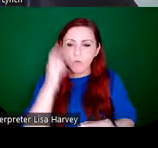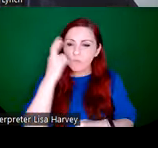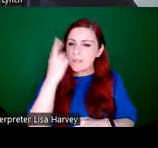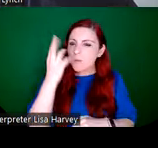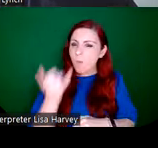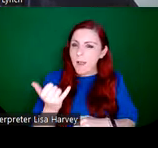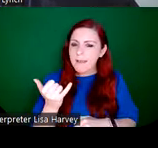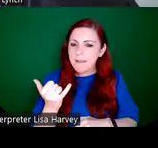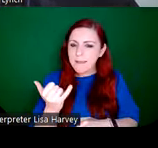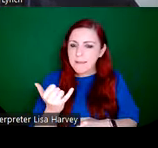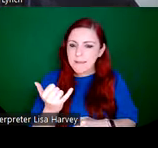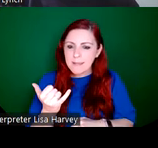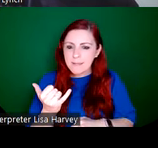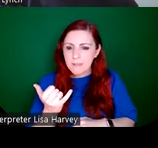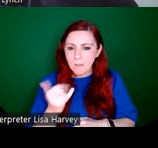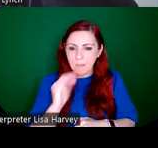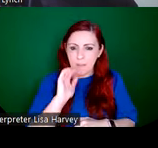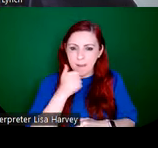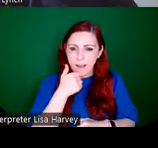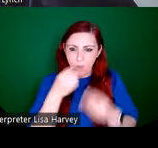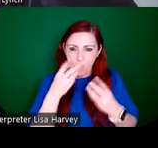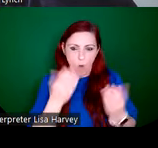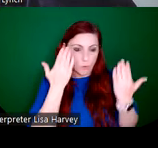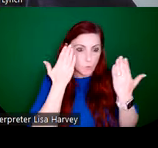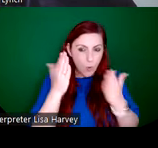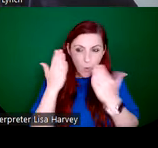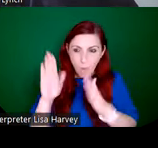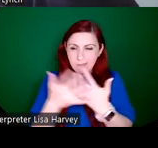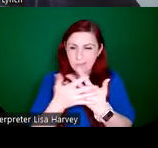Archives exhibitions is we want to showcase as much of the collections as